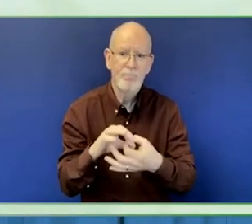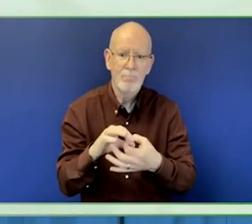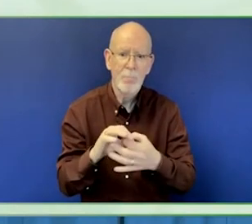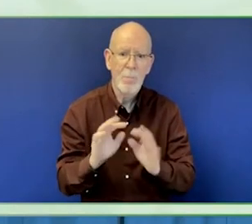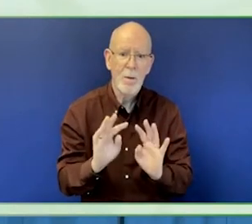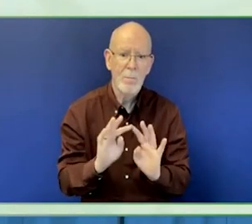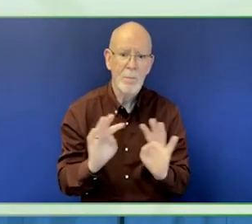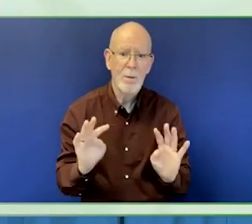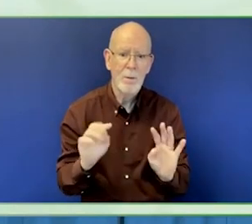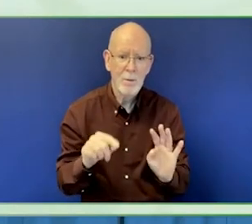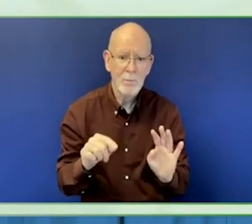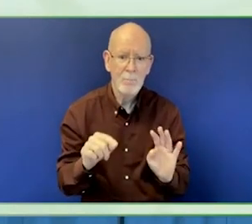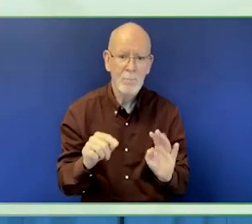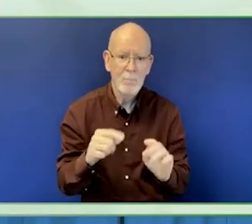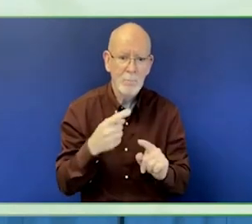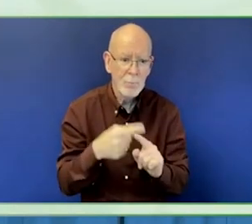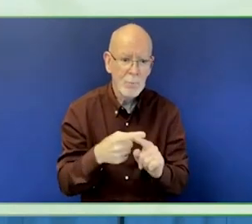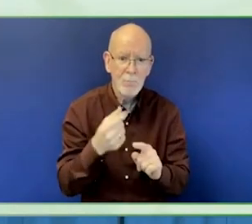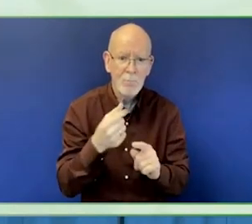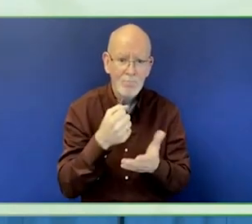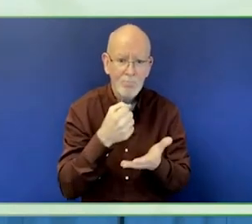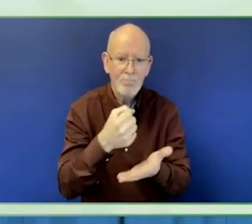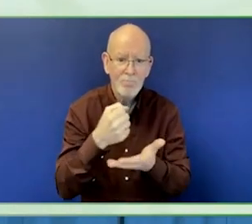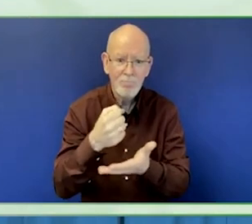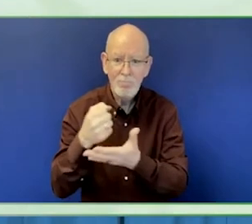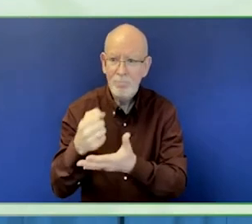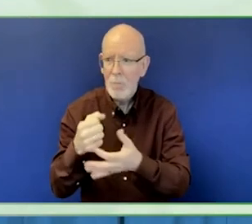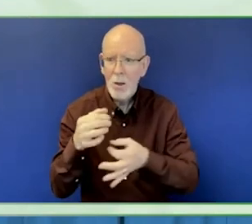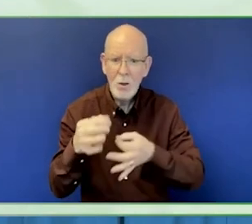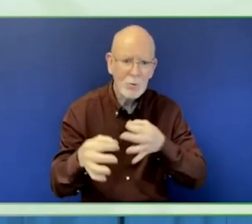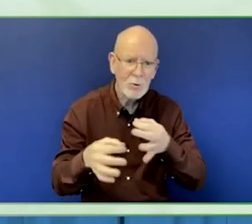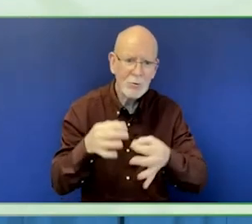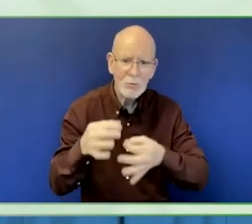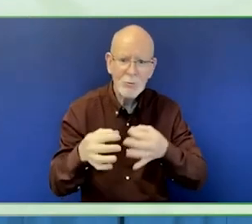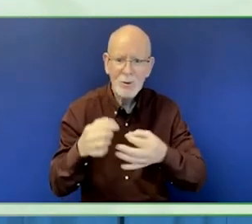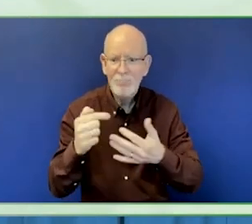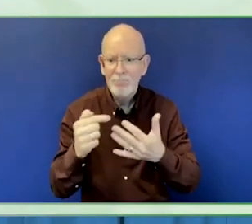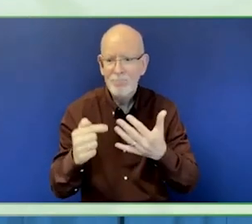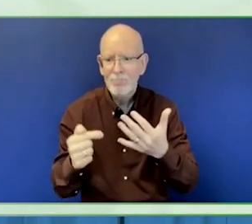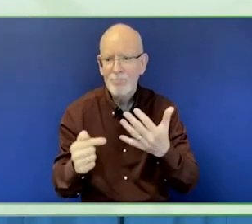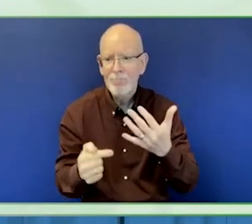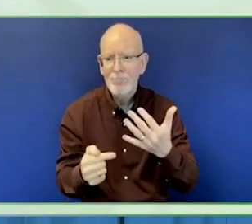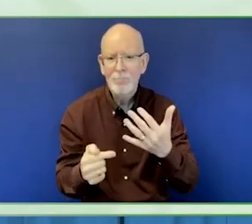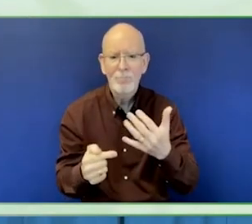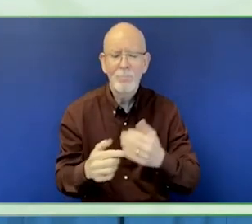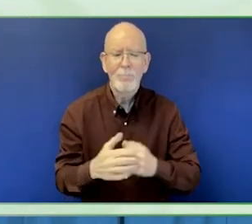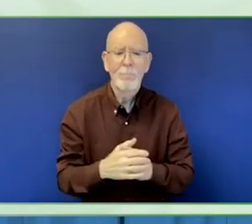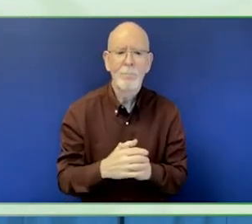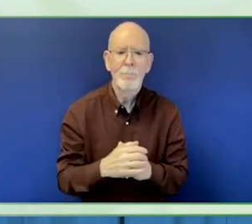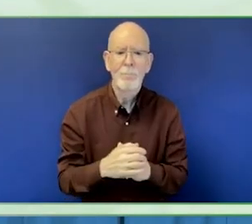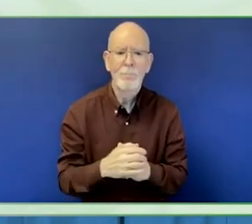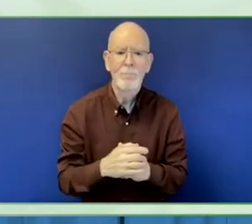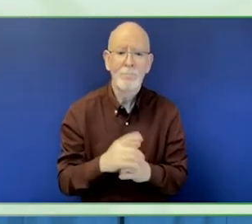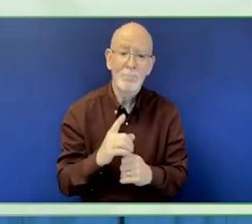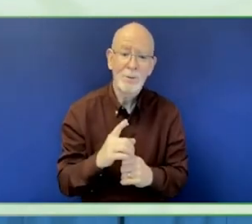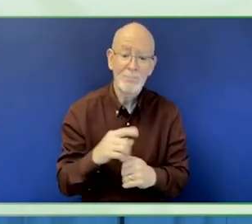but our foundation is the biggest family foundation. Almost 50 years old now.